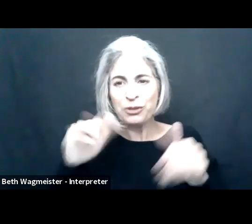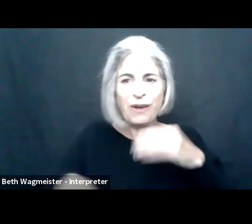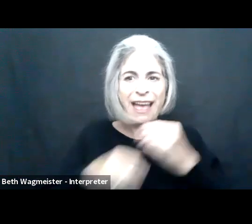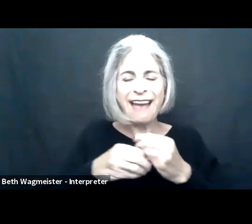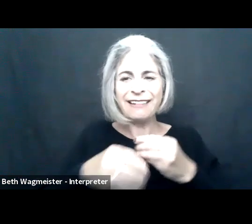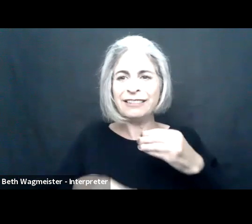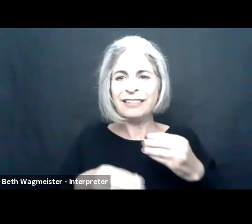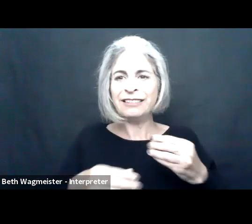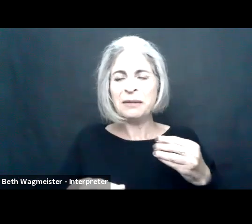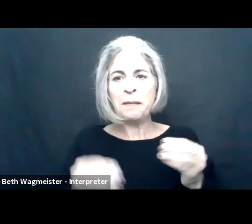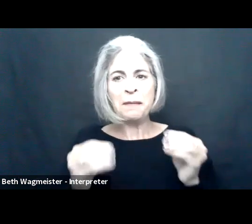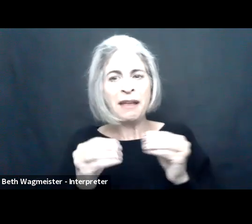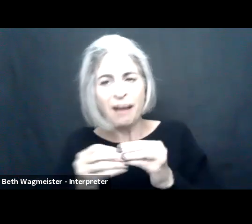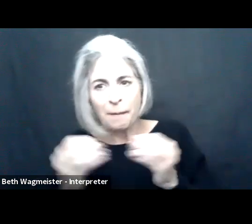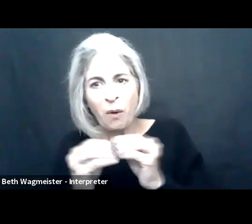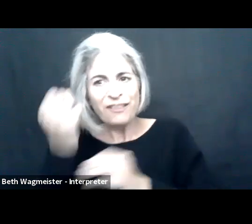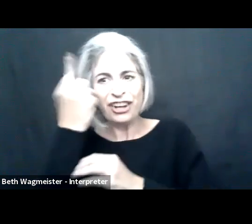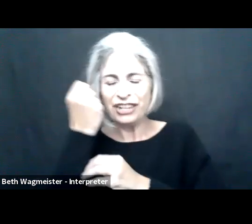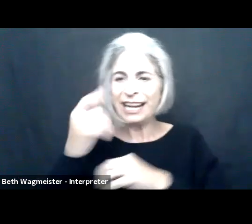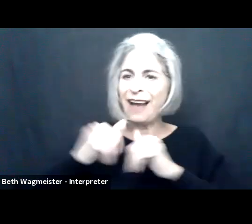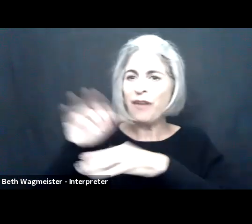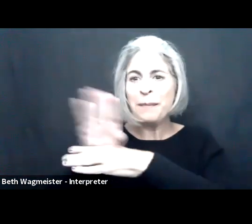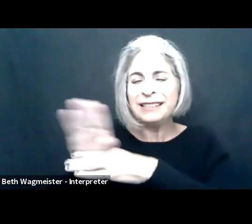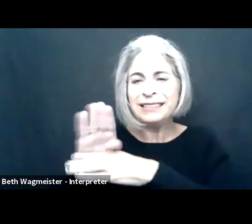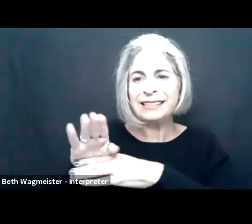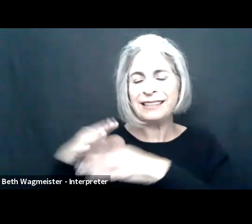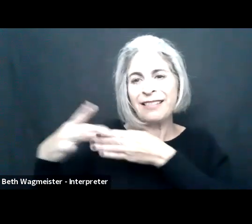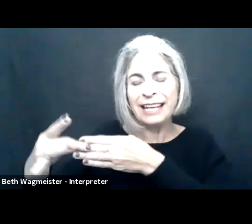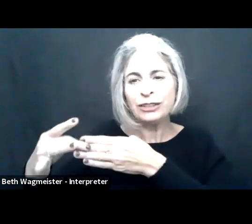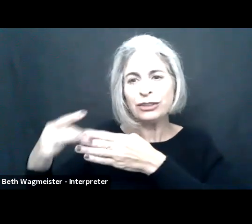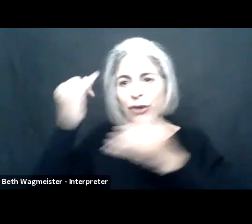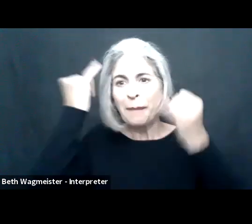which is going to build on Axel, Shilpi and Jennifer's comments. And I hope to give voice to